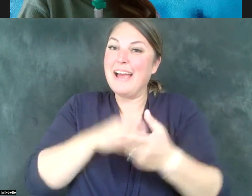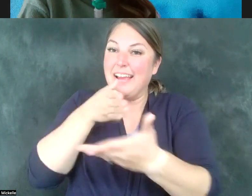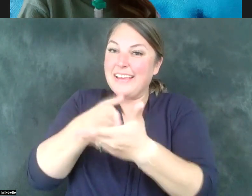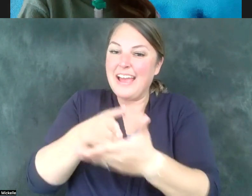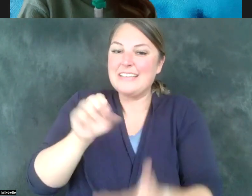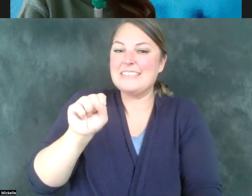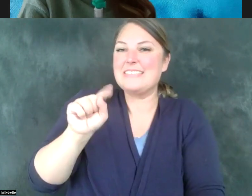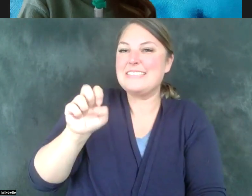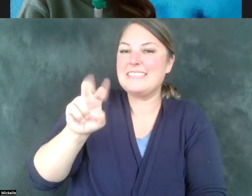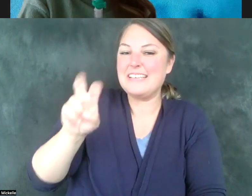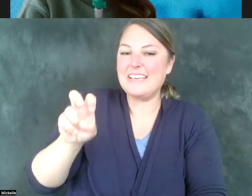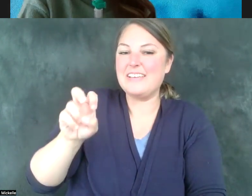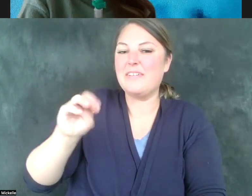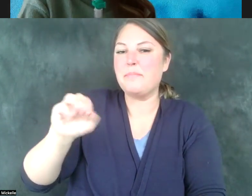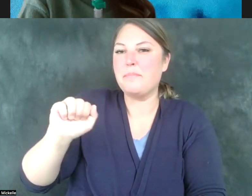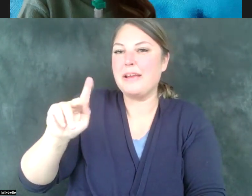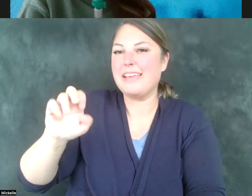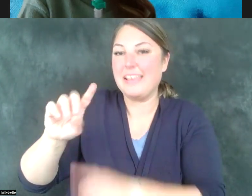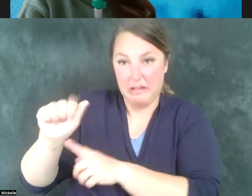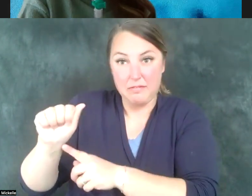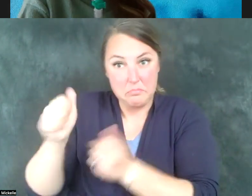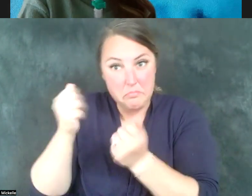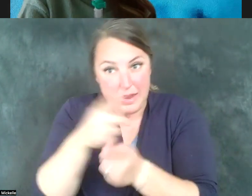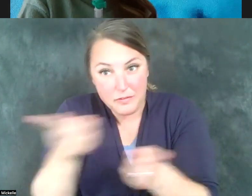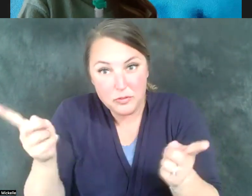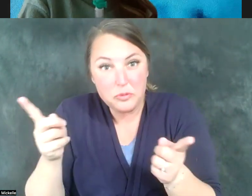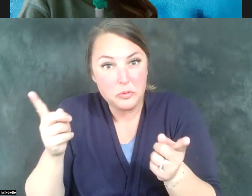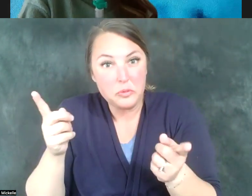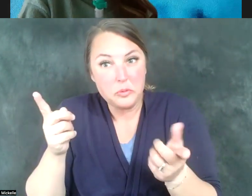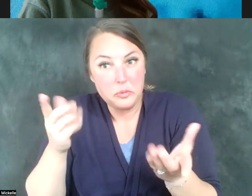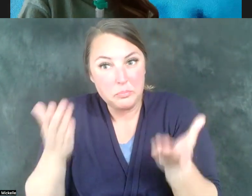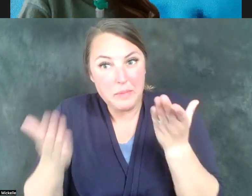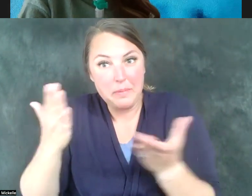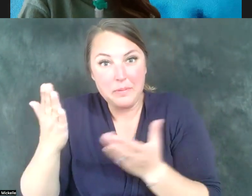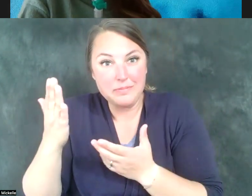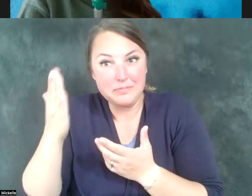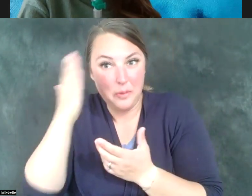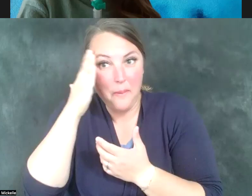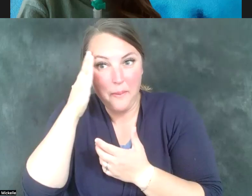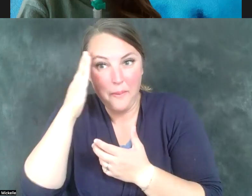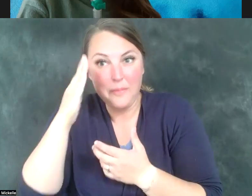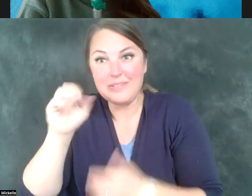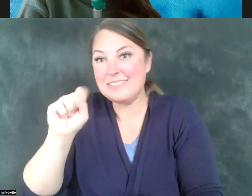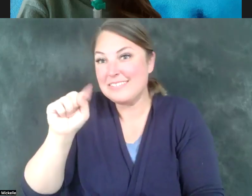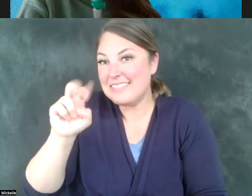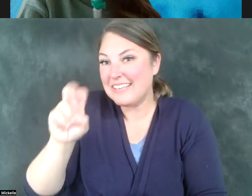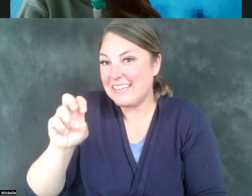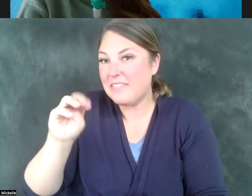many on this call, on this Zoom meeting are going to know. Steve was a formidable